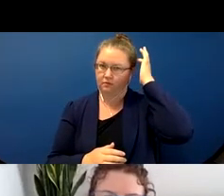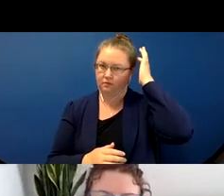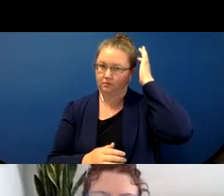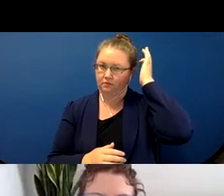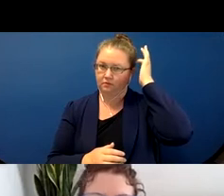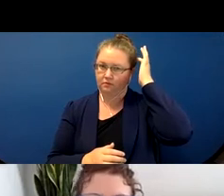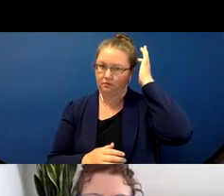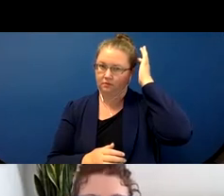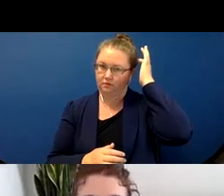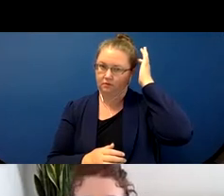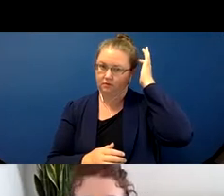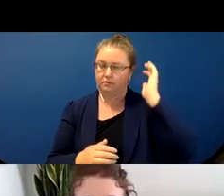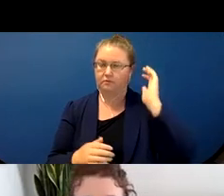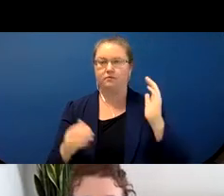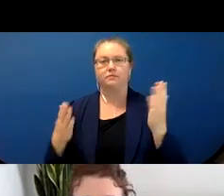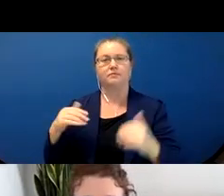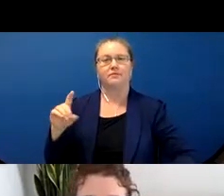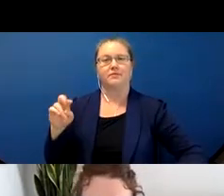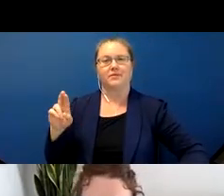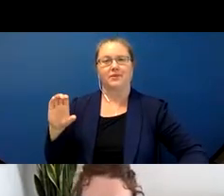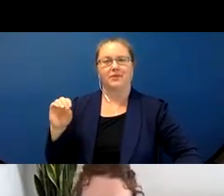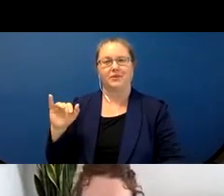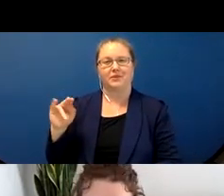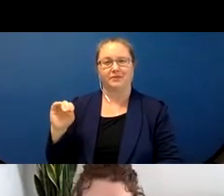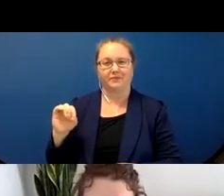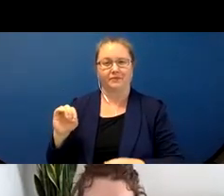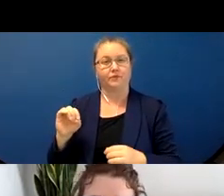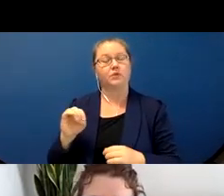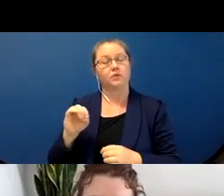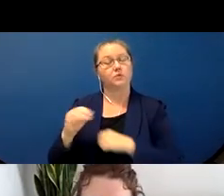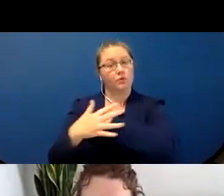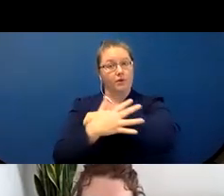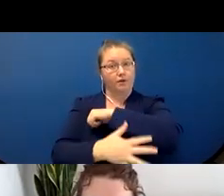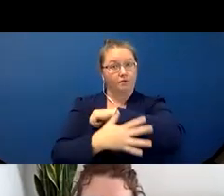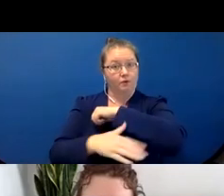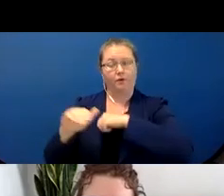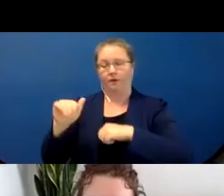Okay, so Navajo and ASL have been compared in many different ways and a